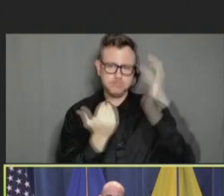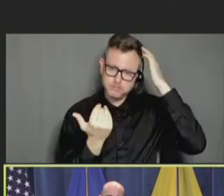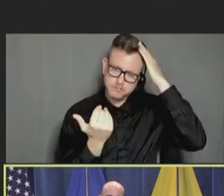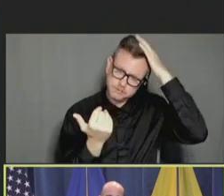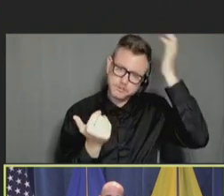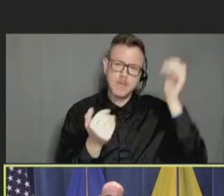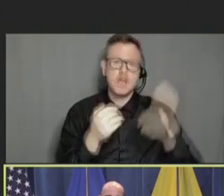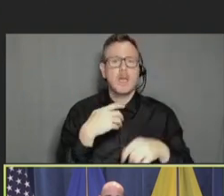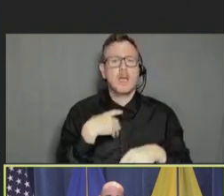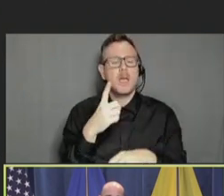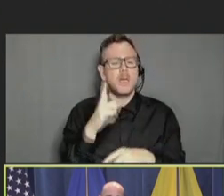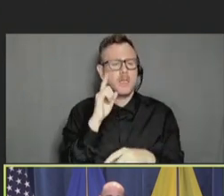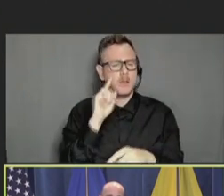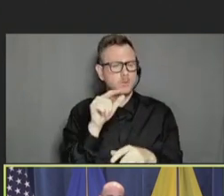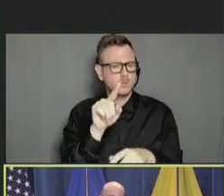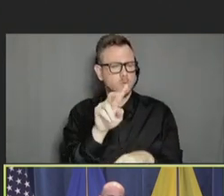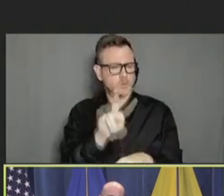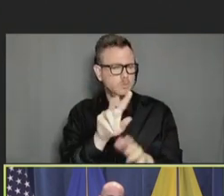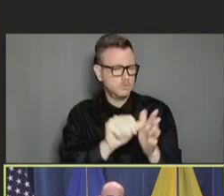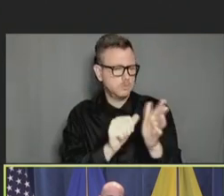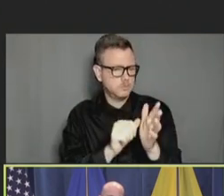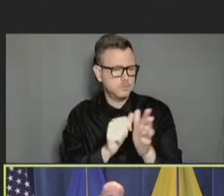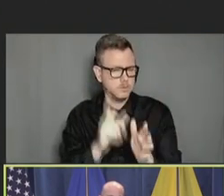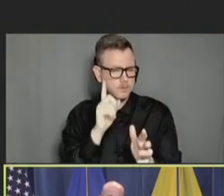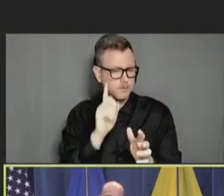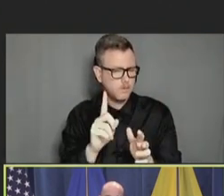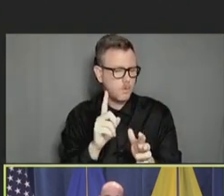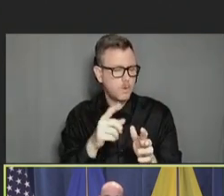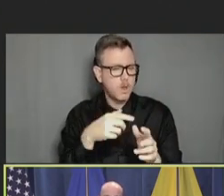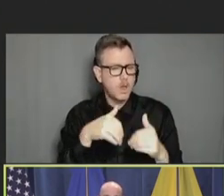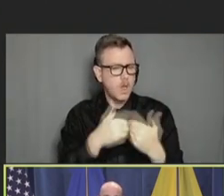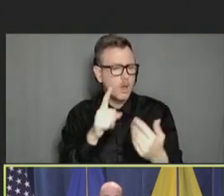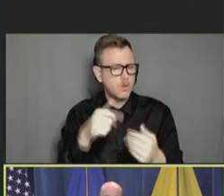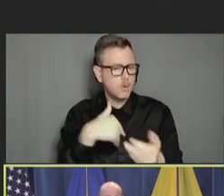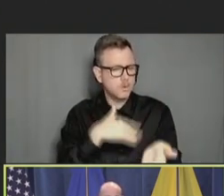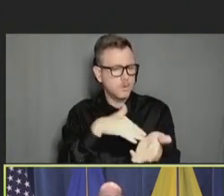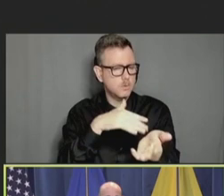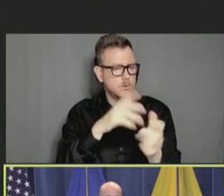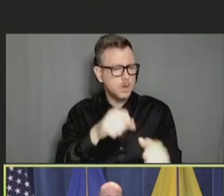two-page tip sheet for helping providers discuss code vaccines with their patients. As well